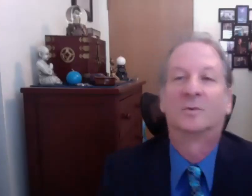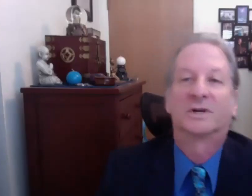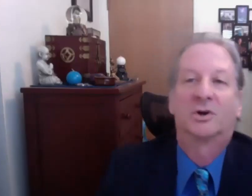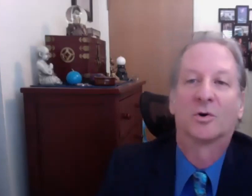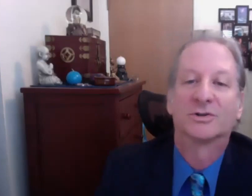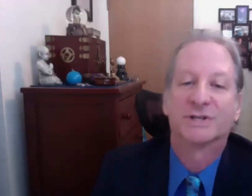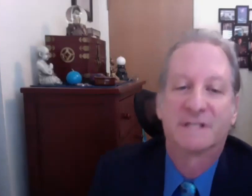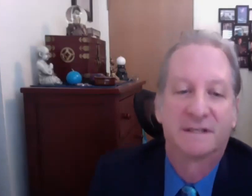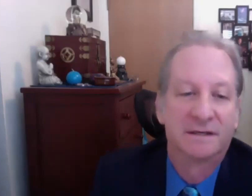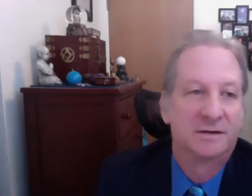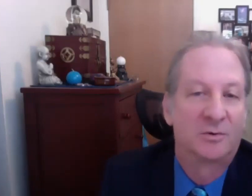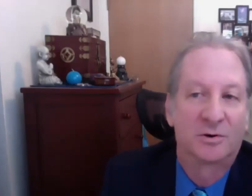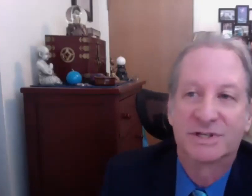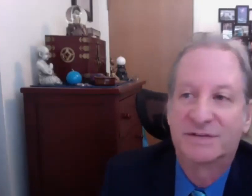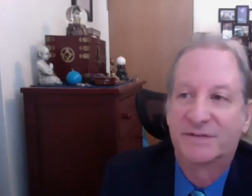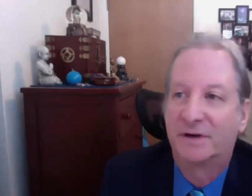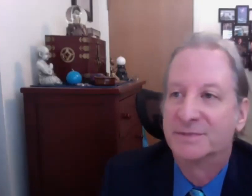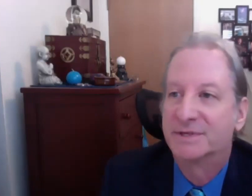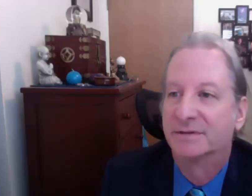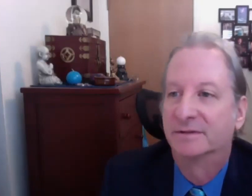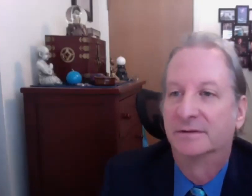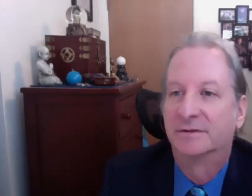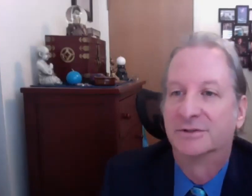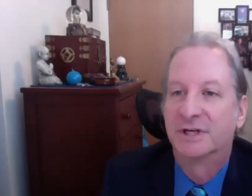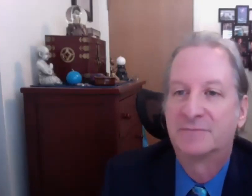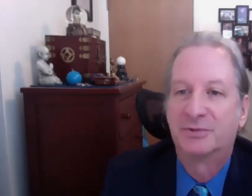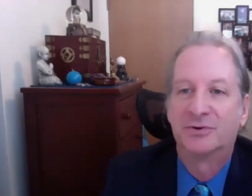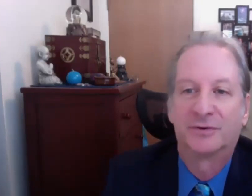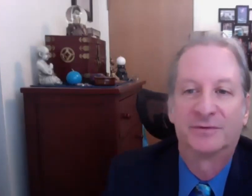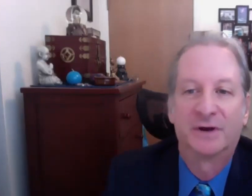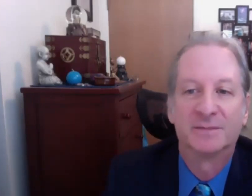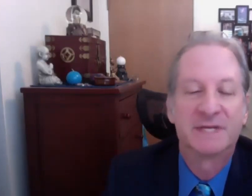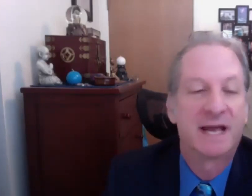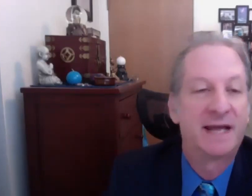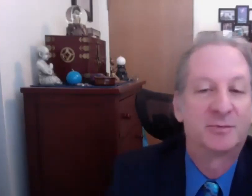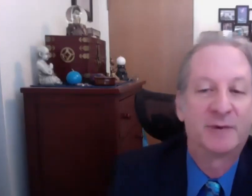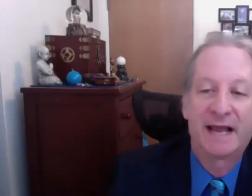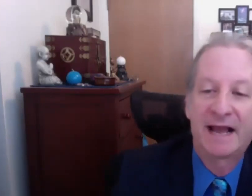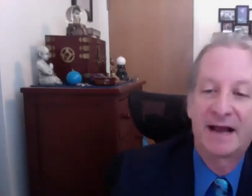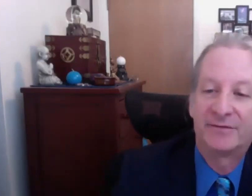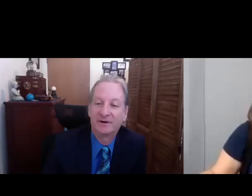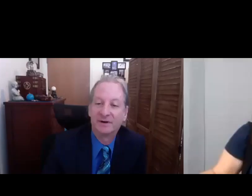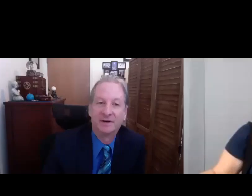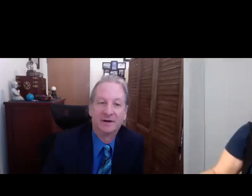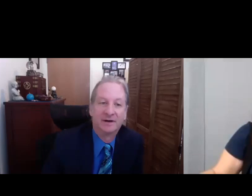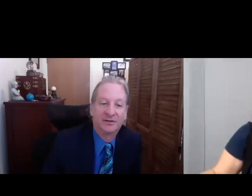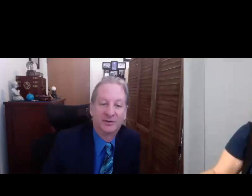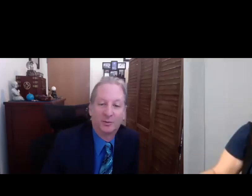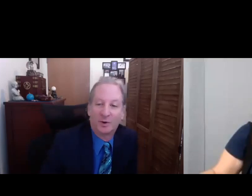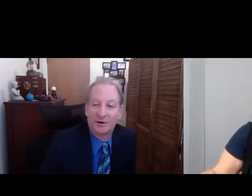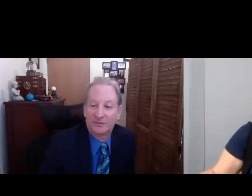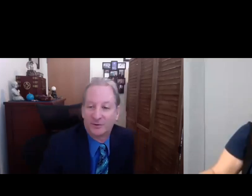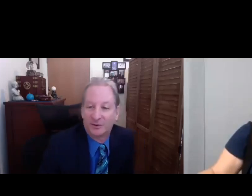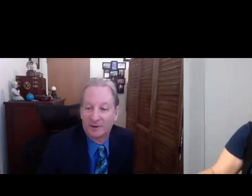[David] What gorgeous, gorgeous films. Just beautiful films and we have the wonderful uh Hope Simon is here interpreting